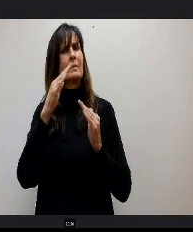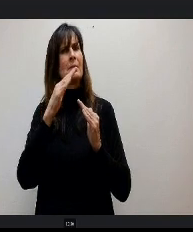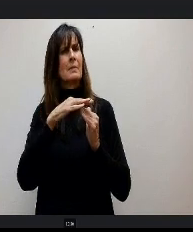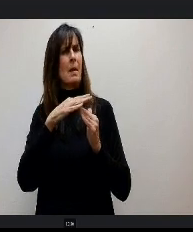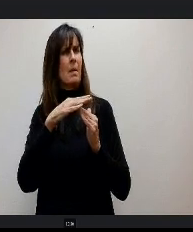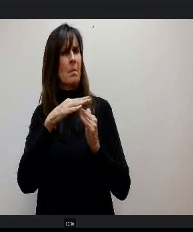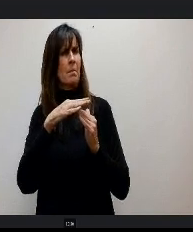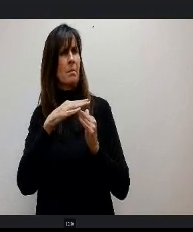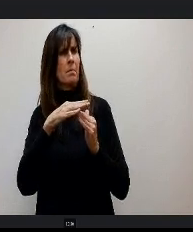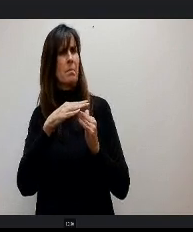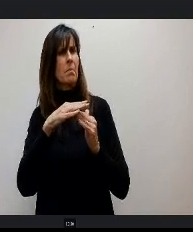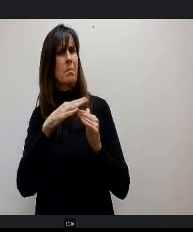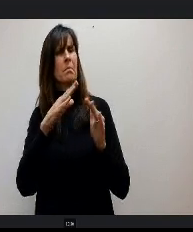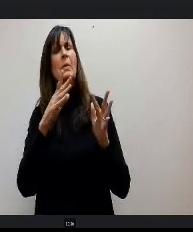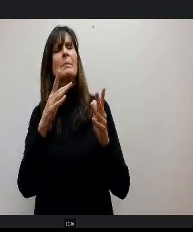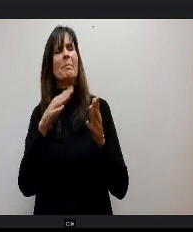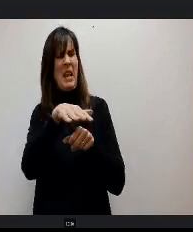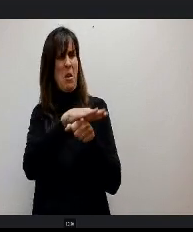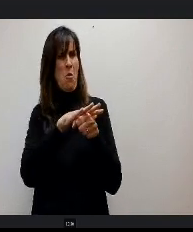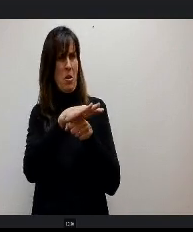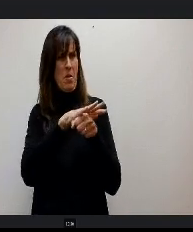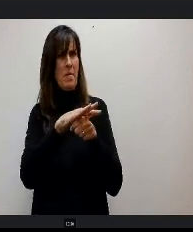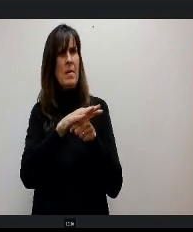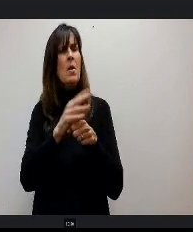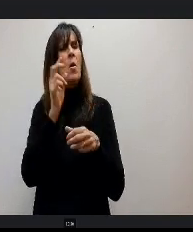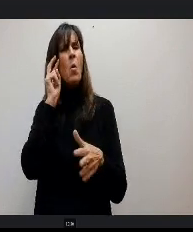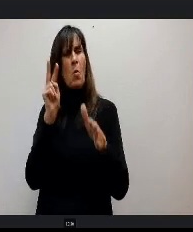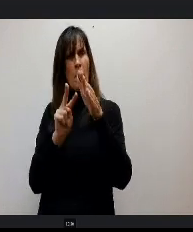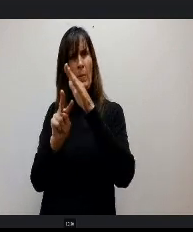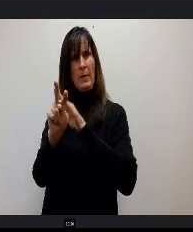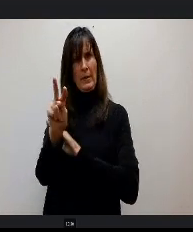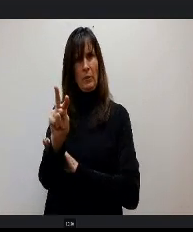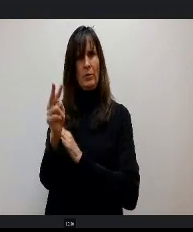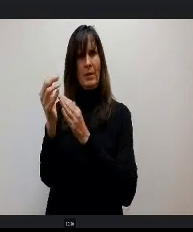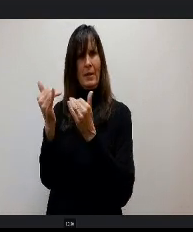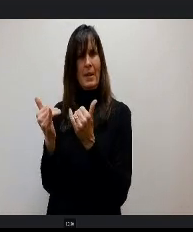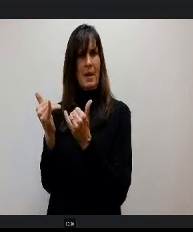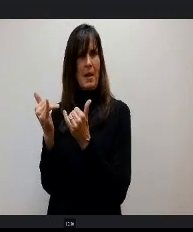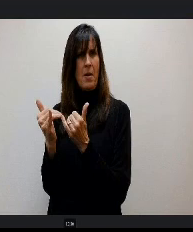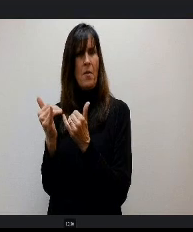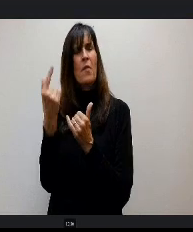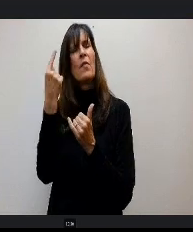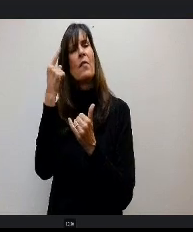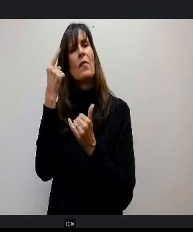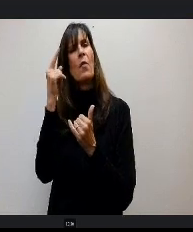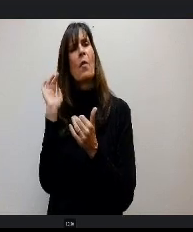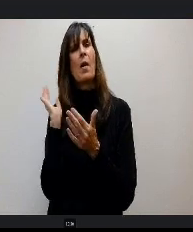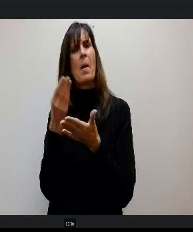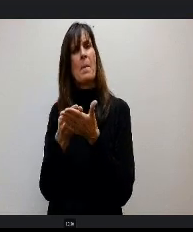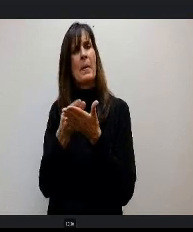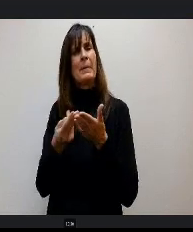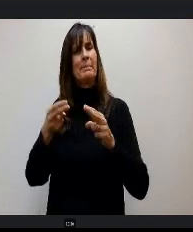right. So we're making a prediction now for next year what we hopes you know our raise will keep us in that top quartile, but we don't know